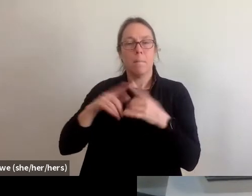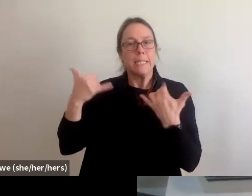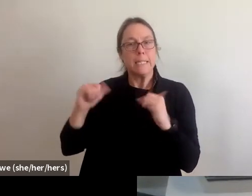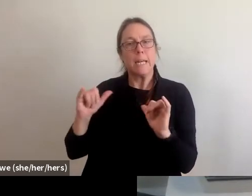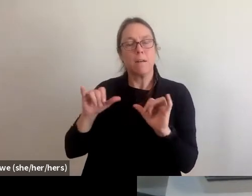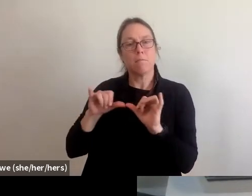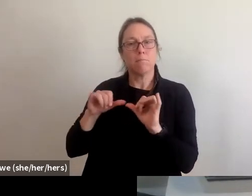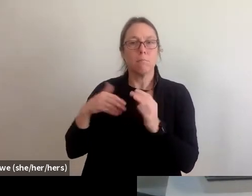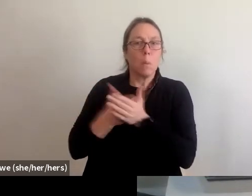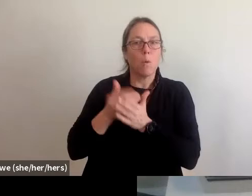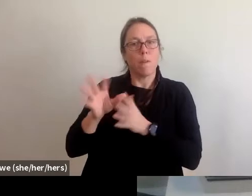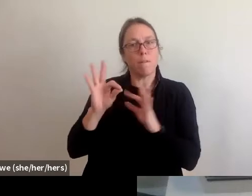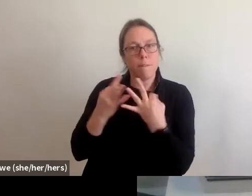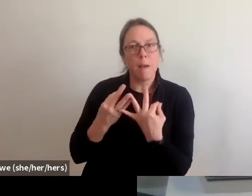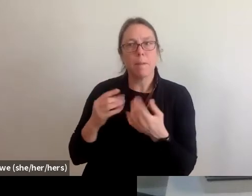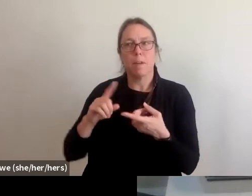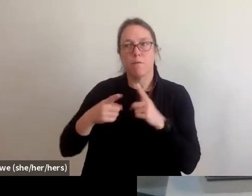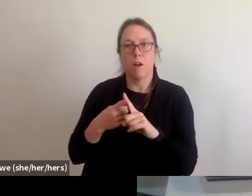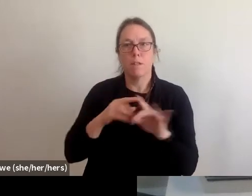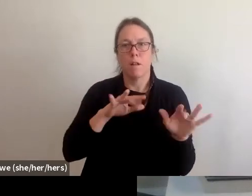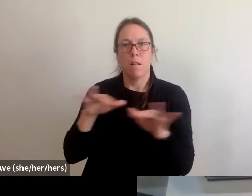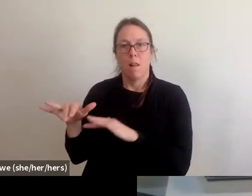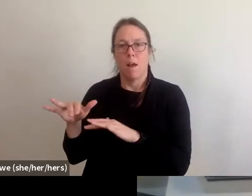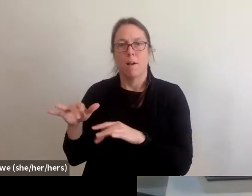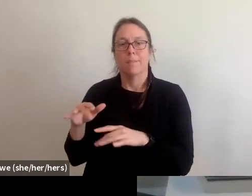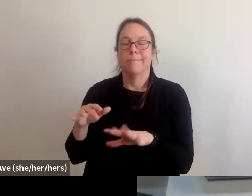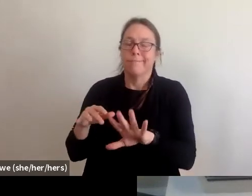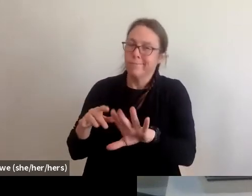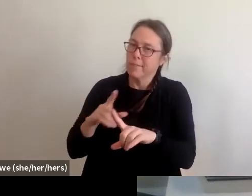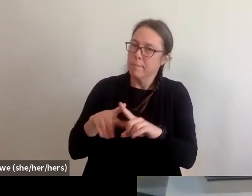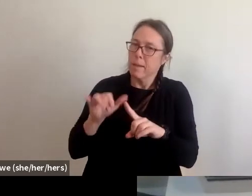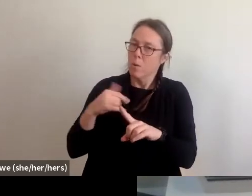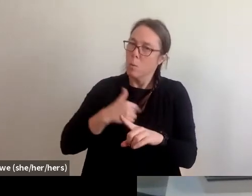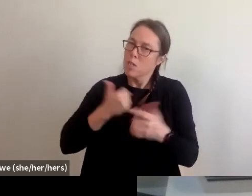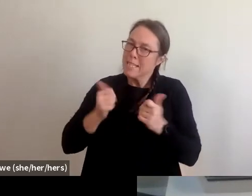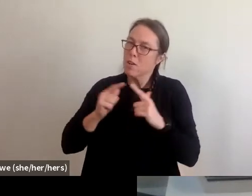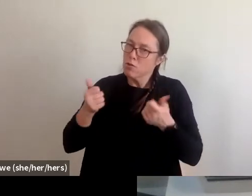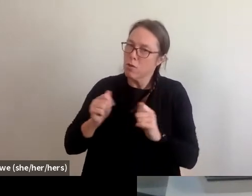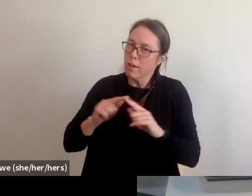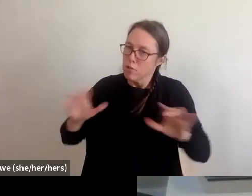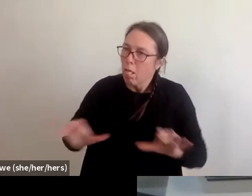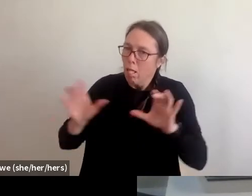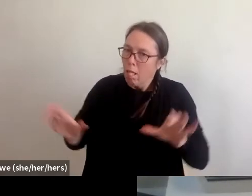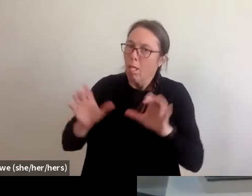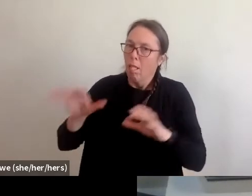and things like that and utilize that. But that push is still ongoing but that's kind of the solutions that you'd see